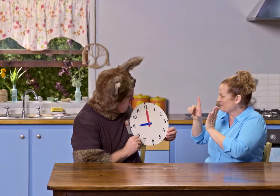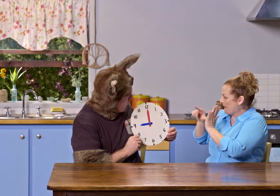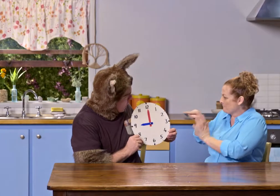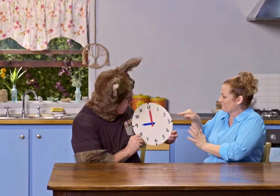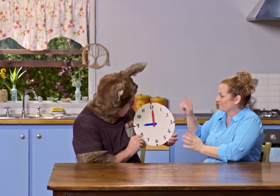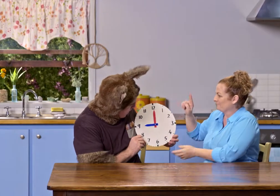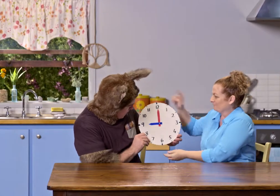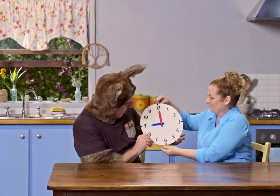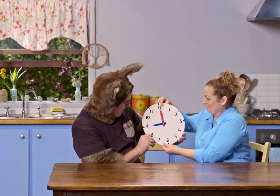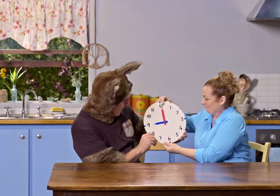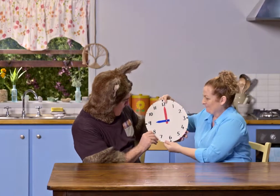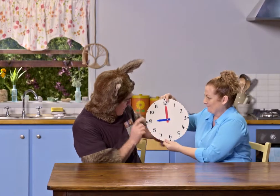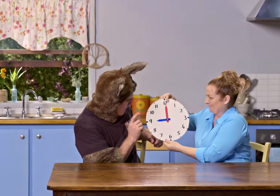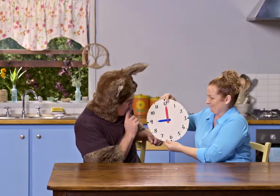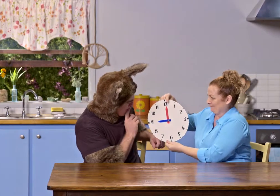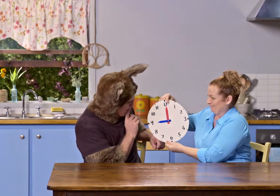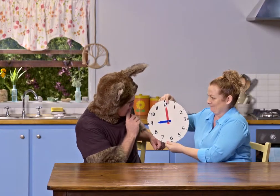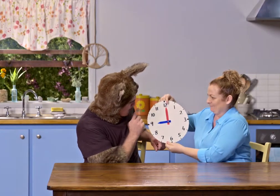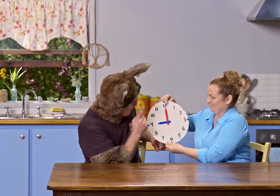What time is it now? Hmm.